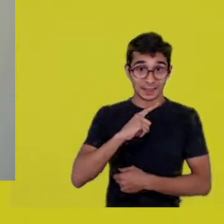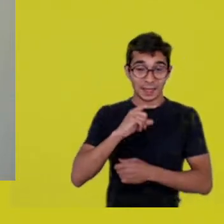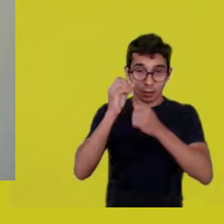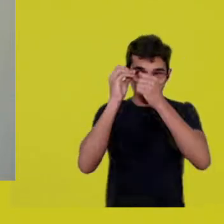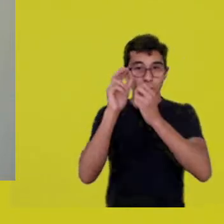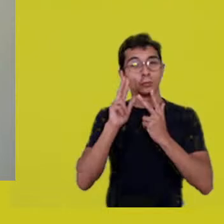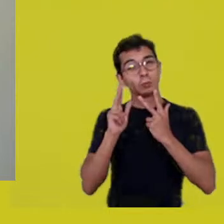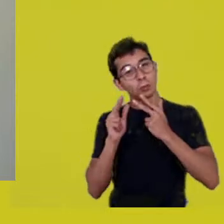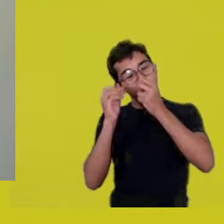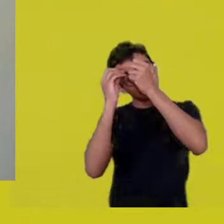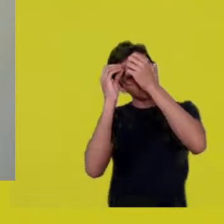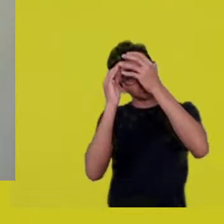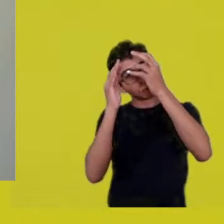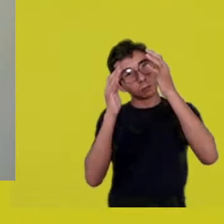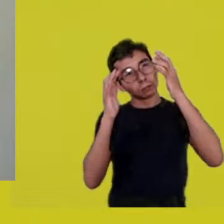communicate to humans